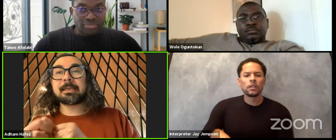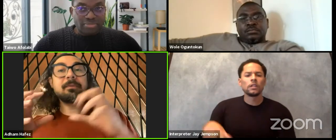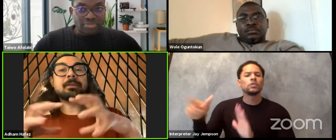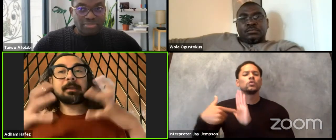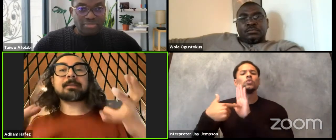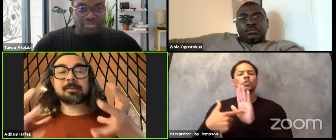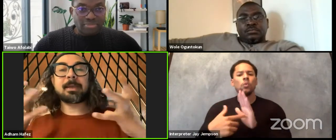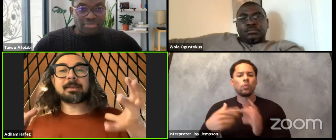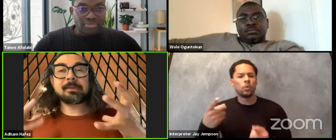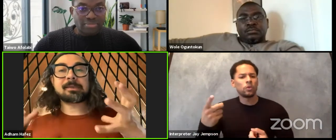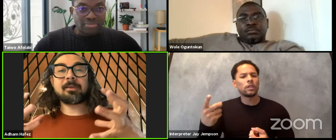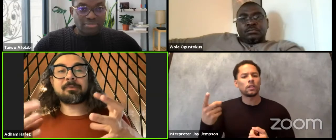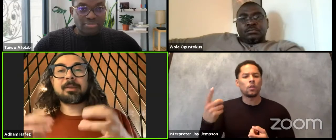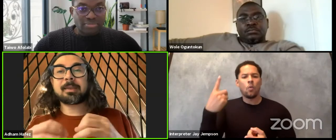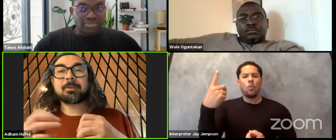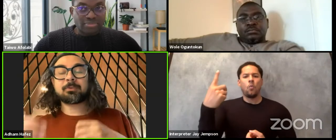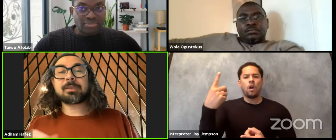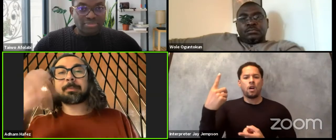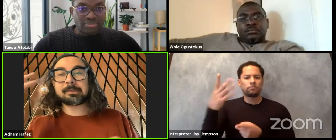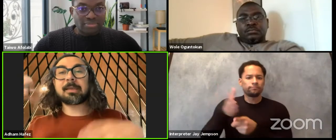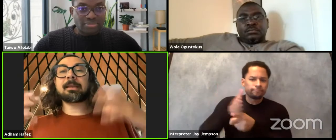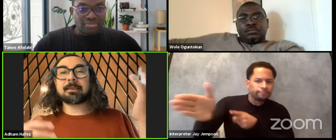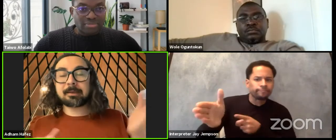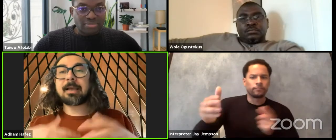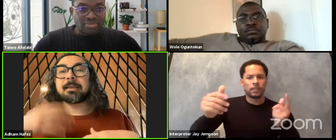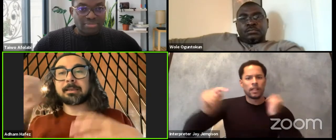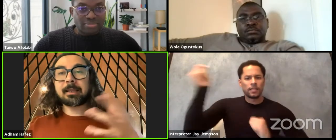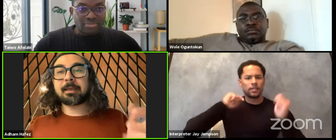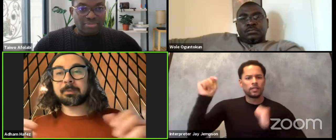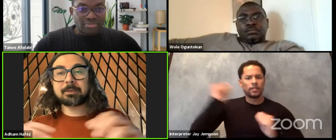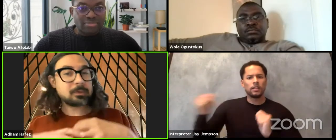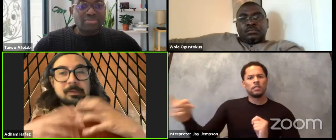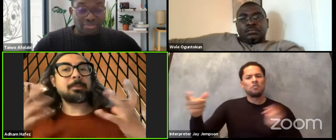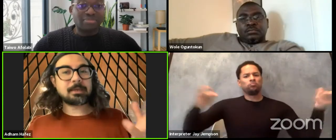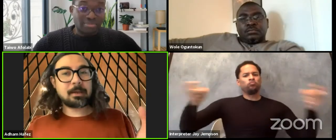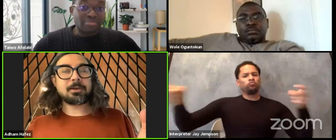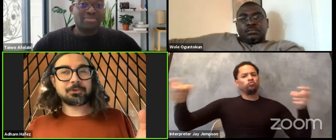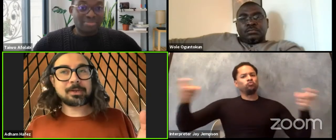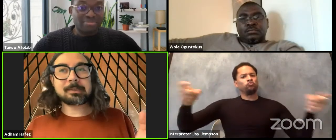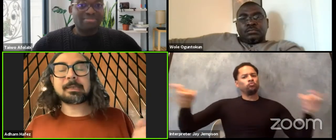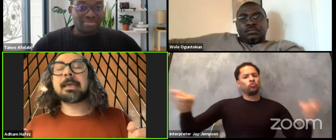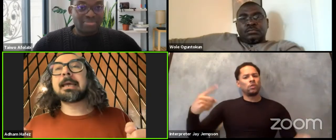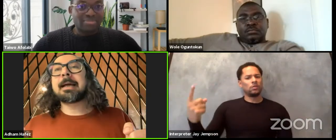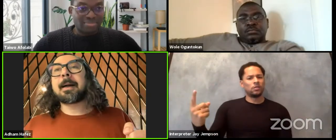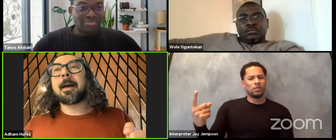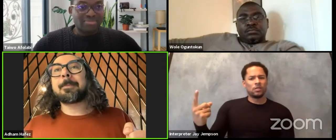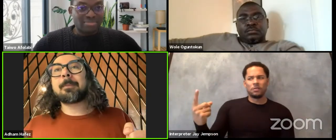even that Spain itself, between the Basque and Catalan and Madrid, there's many countries.